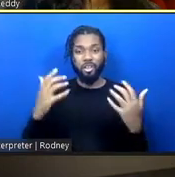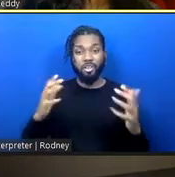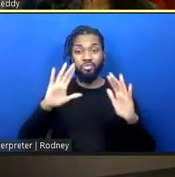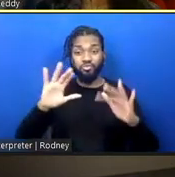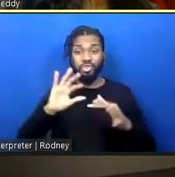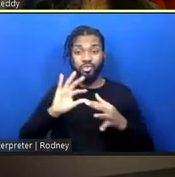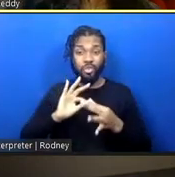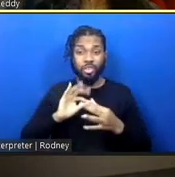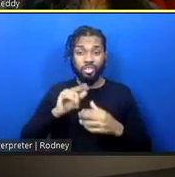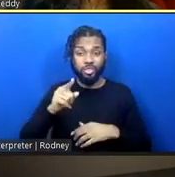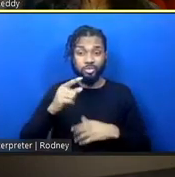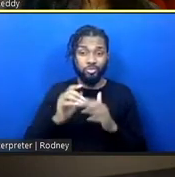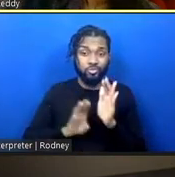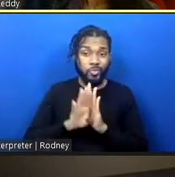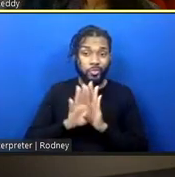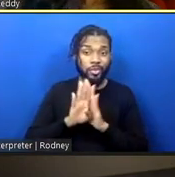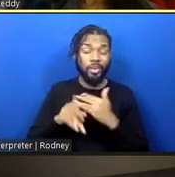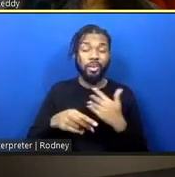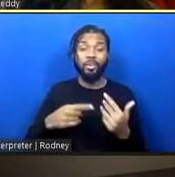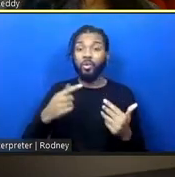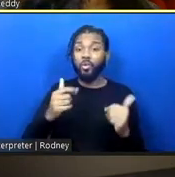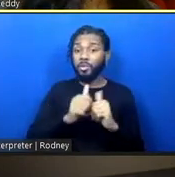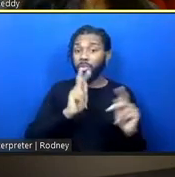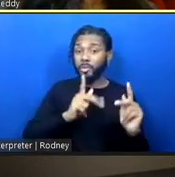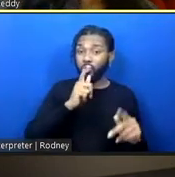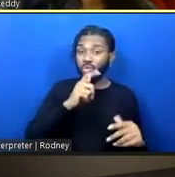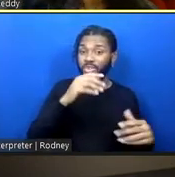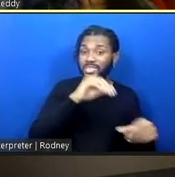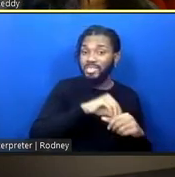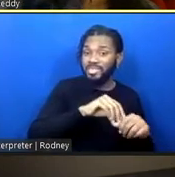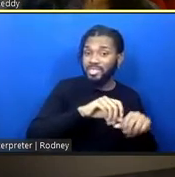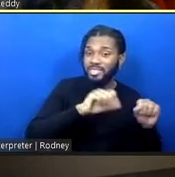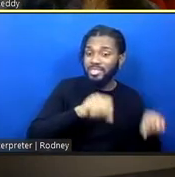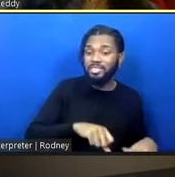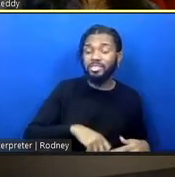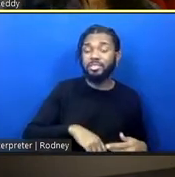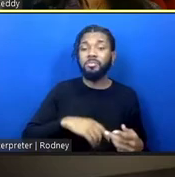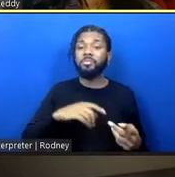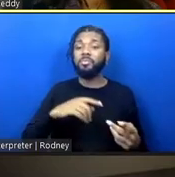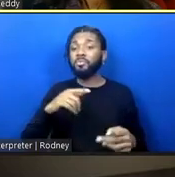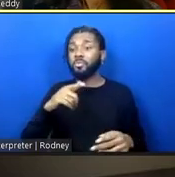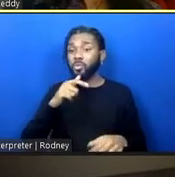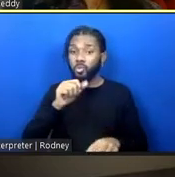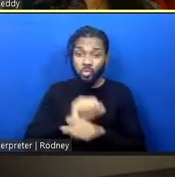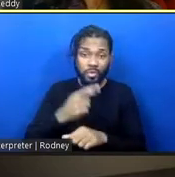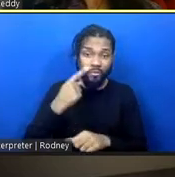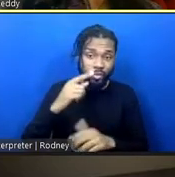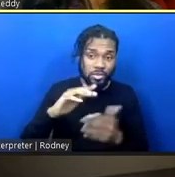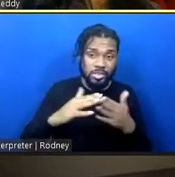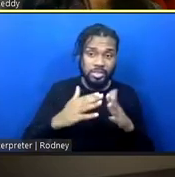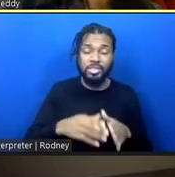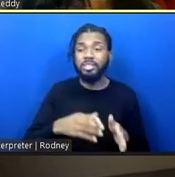in terms of people in the system, working for the city, or for corrections